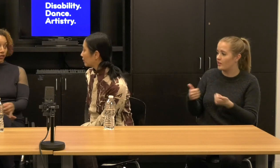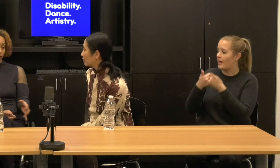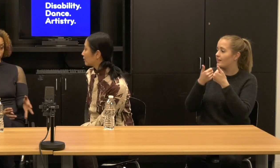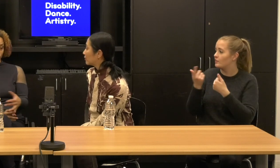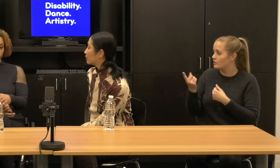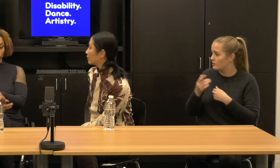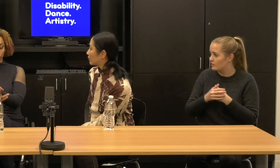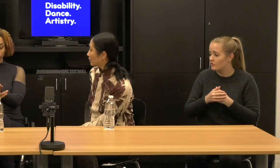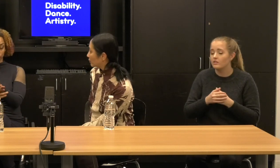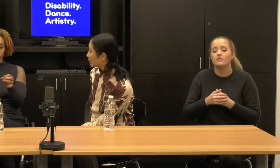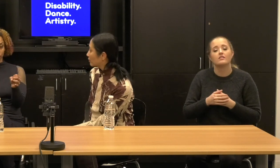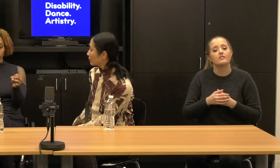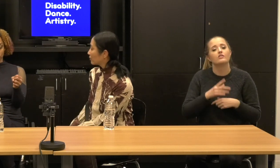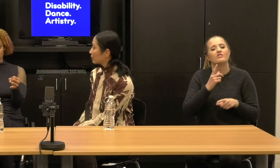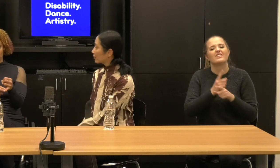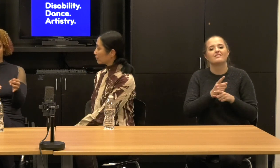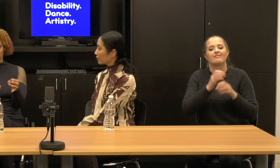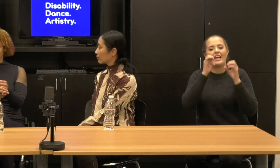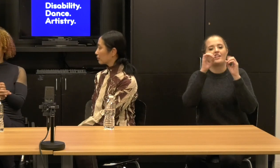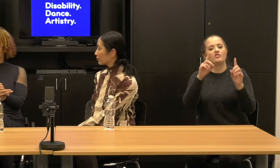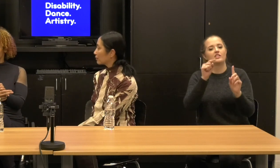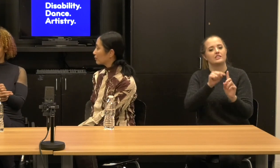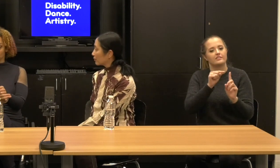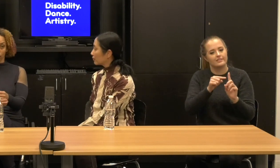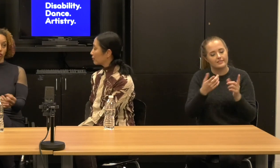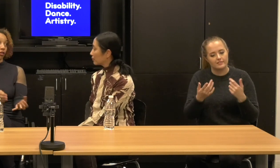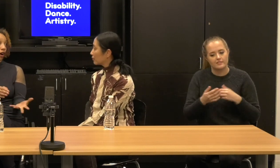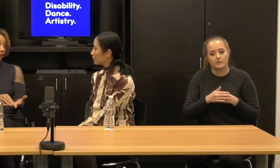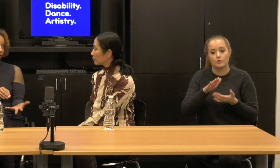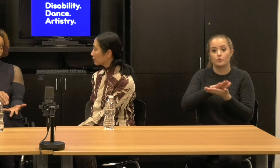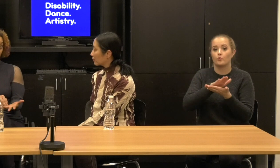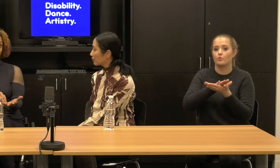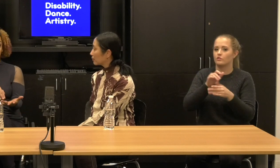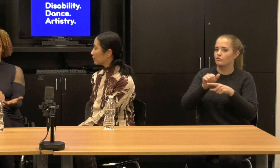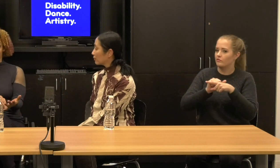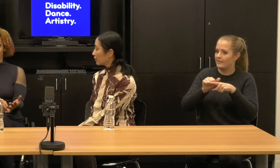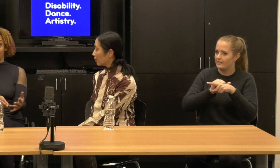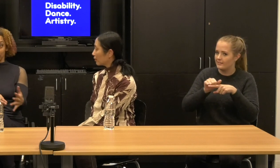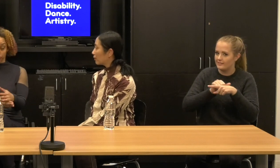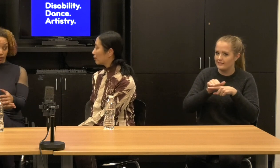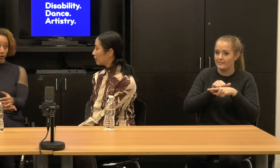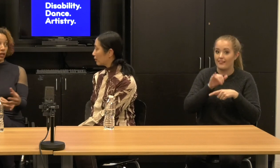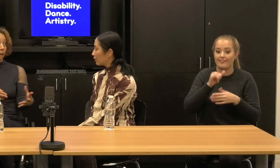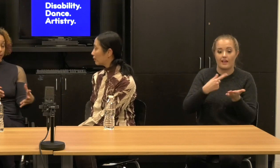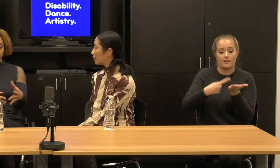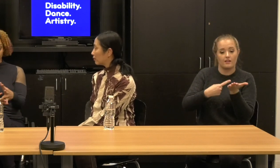We need schools really training in schools, in education. The conversation there is beginning has begun.